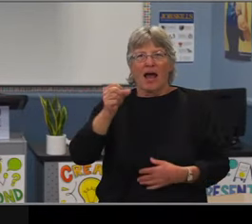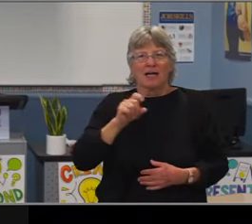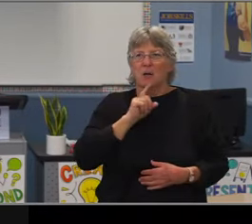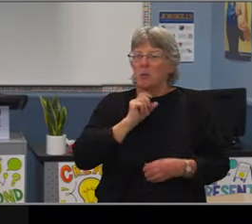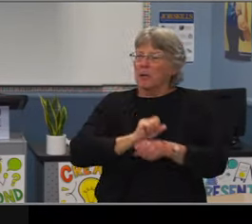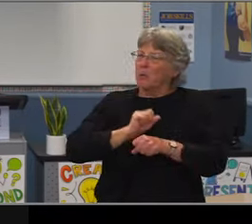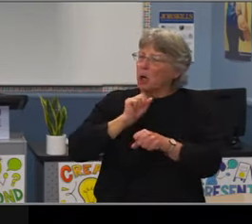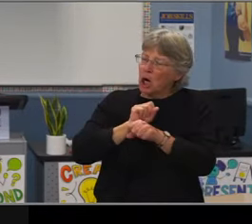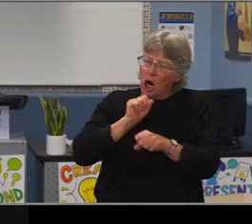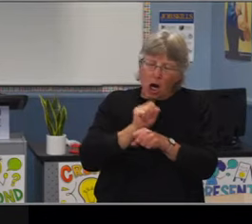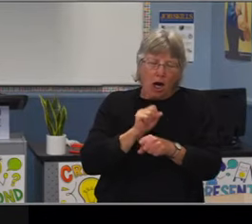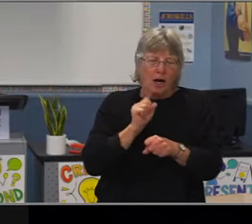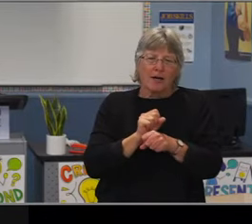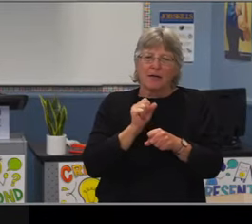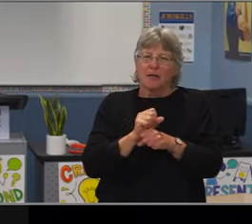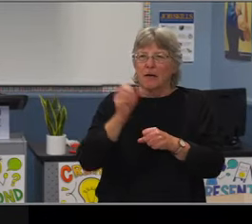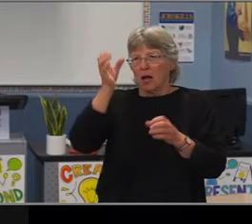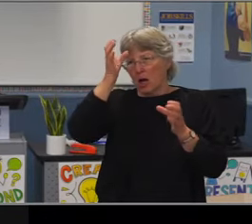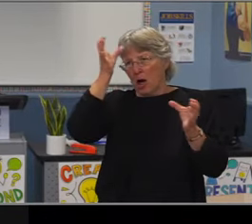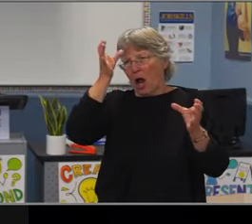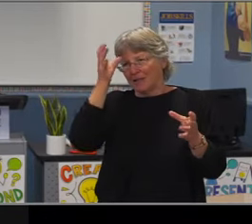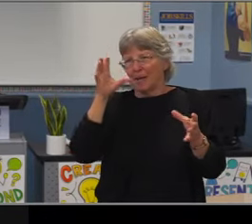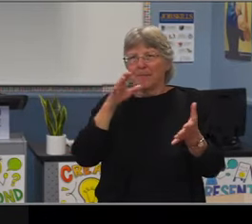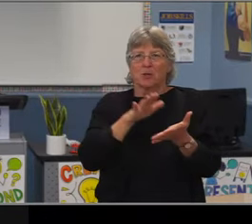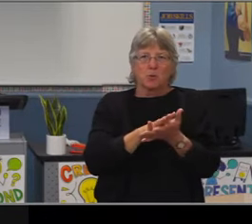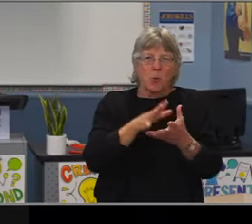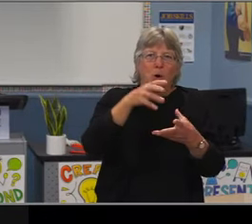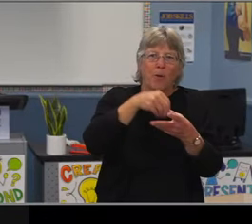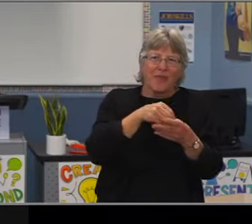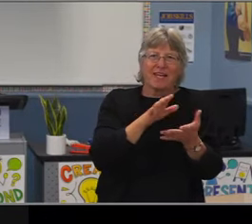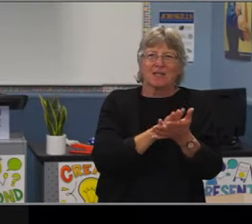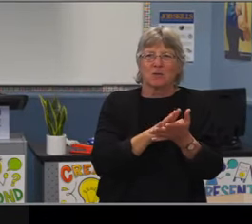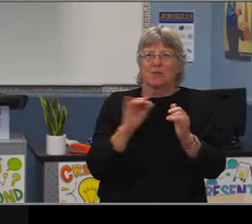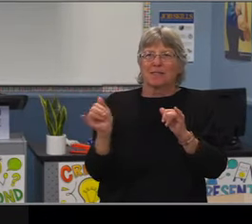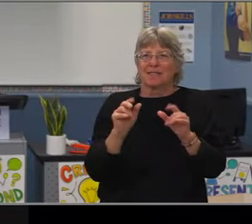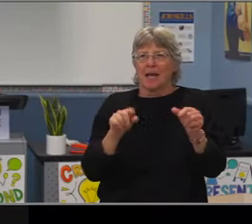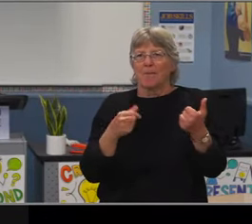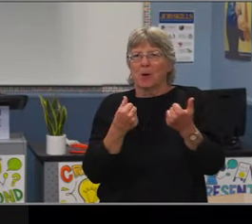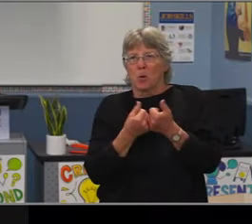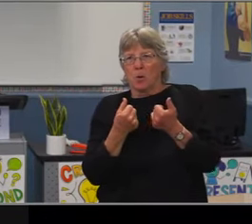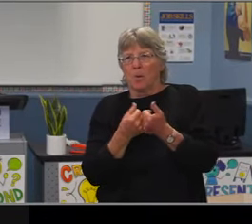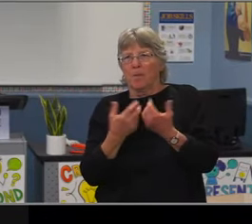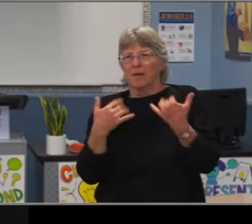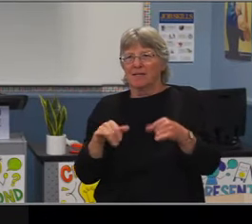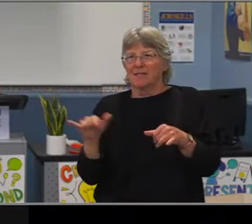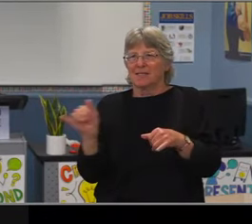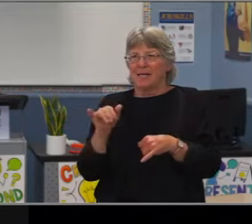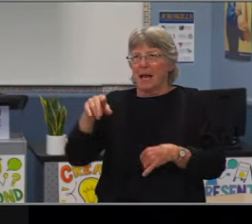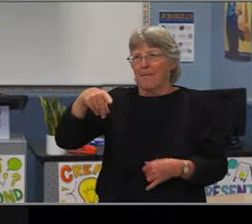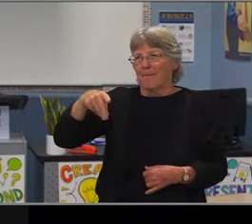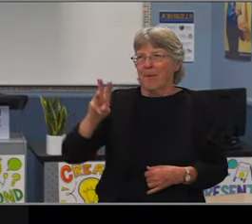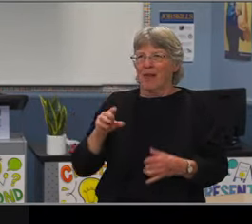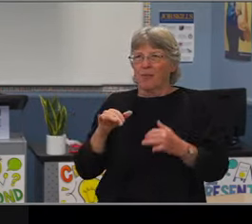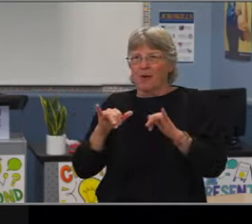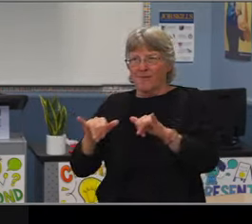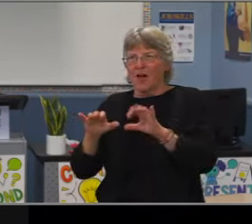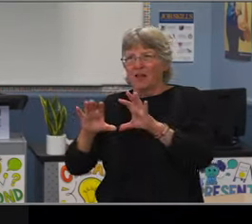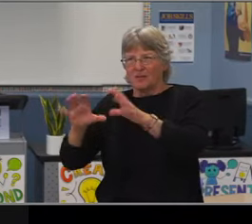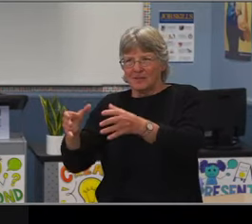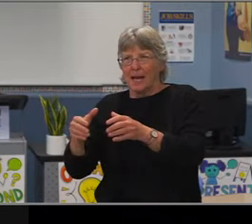are at a steady decreasing enrollment over the years. The next slide breaks down the enrollment based on level.